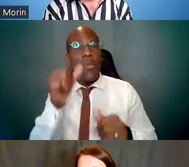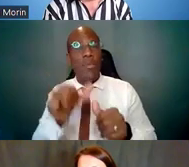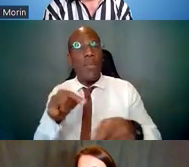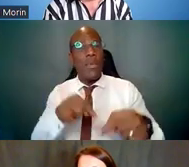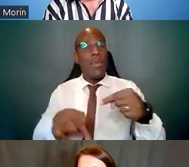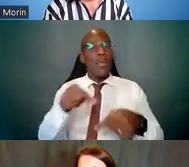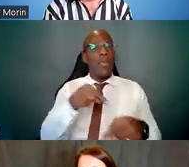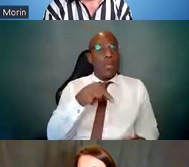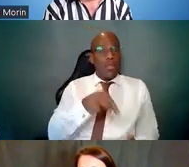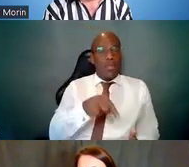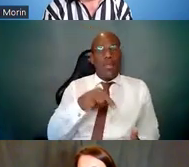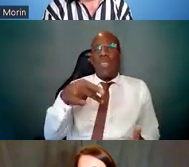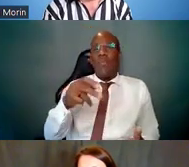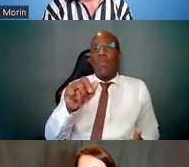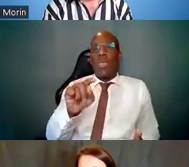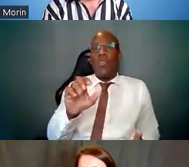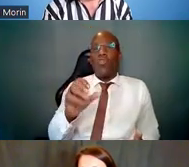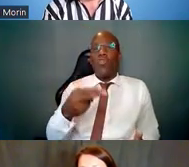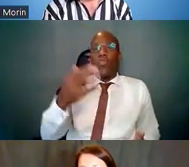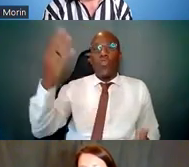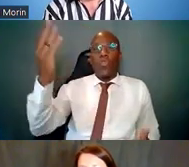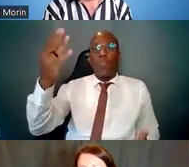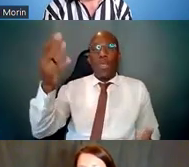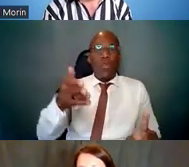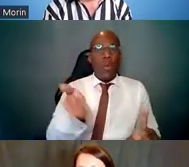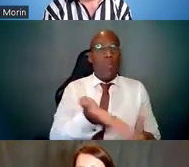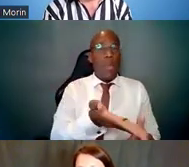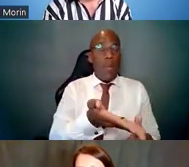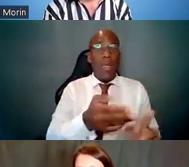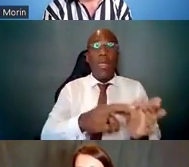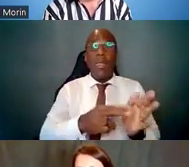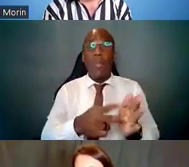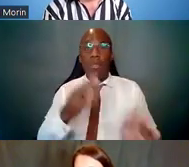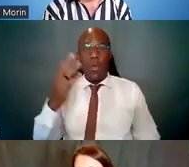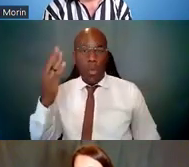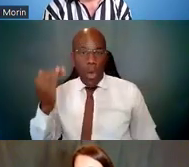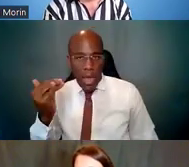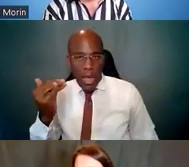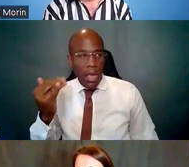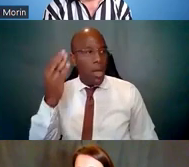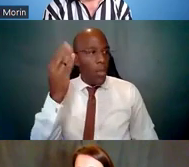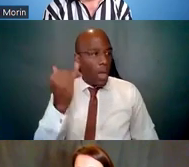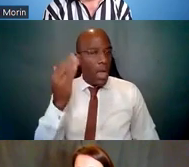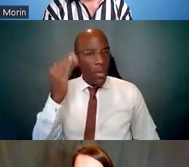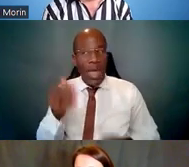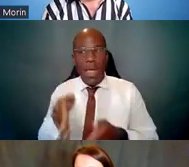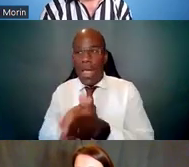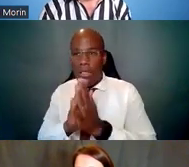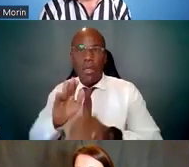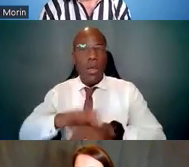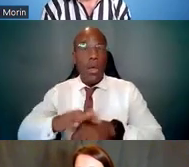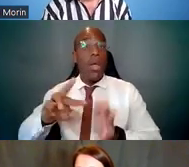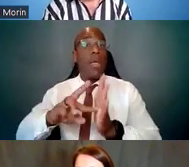so your ask becomes intentional. And you're building this network because it relates back to the goals